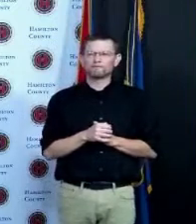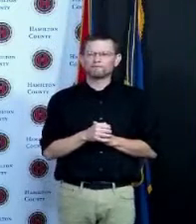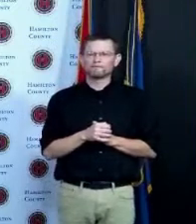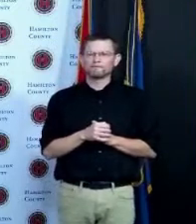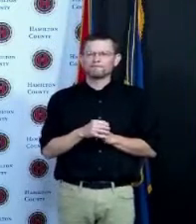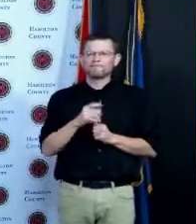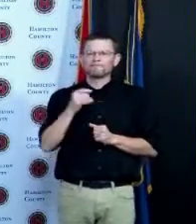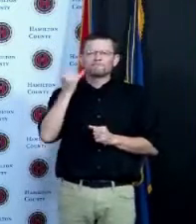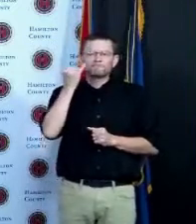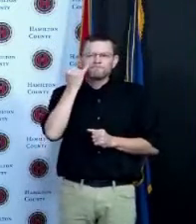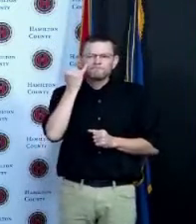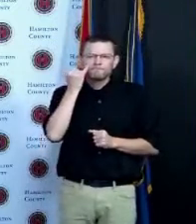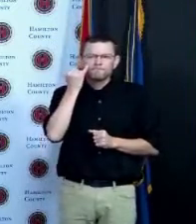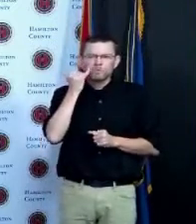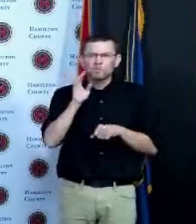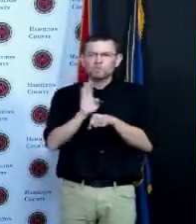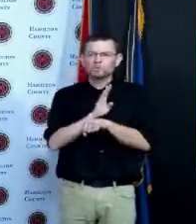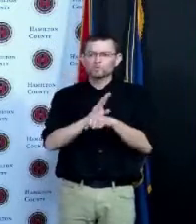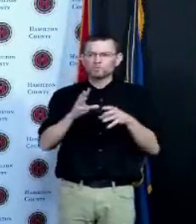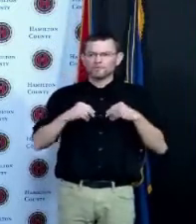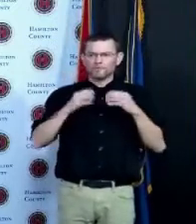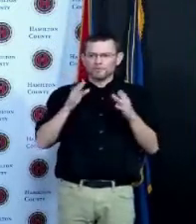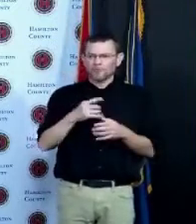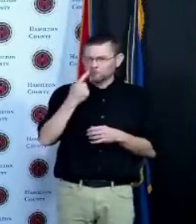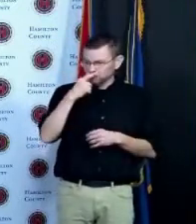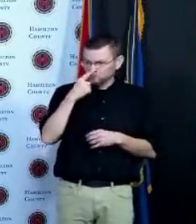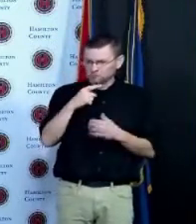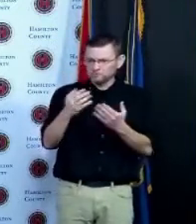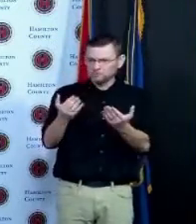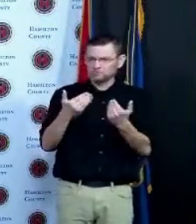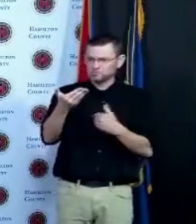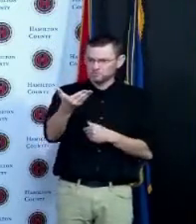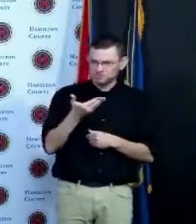have a vaccine clinic of sorts or even just like a person there that could give a vaccine